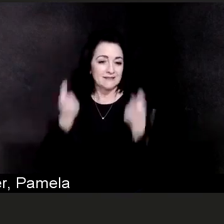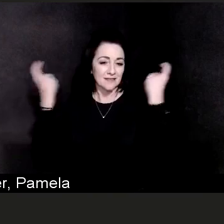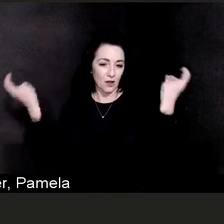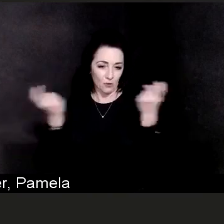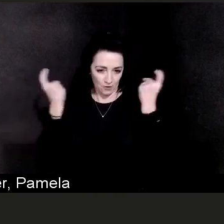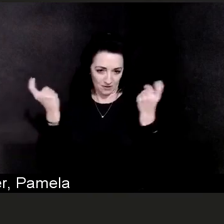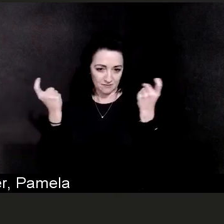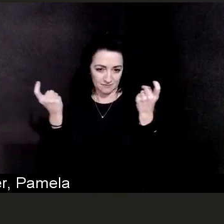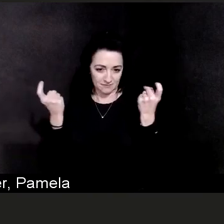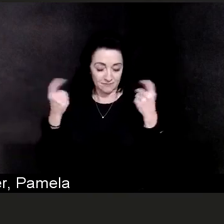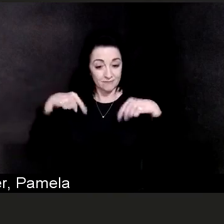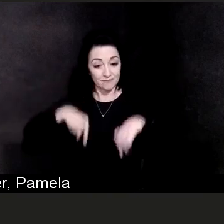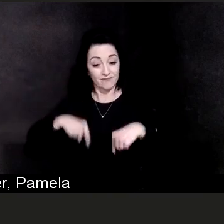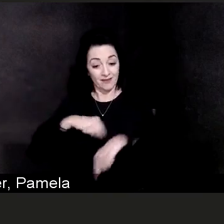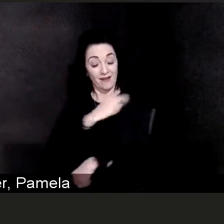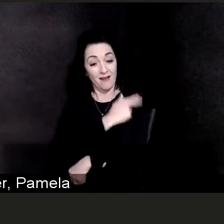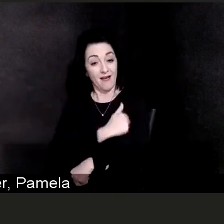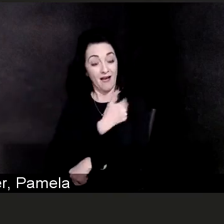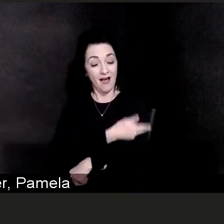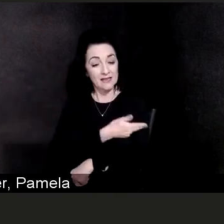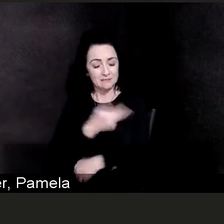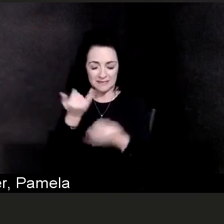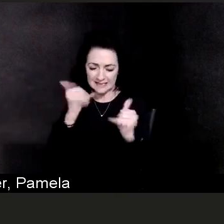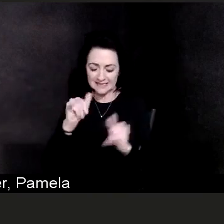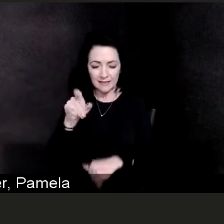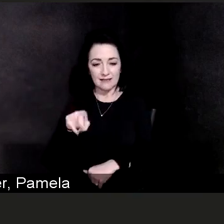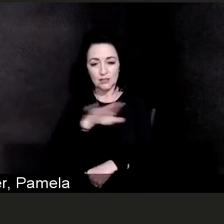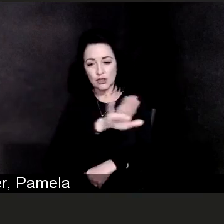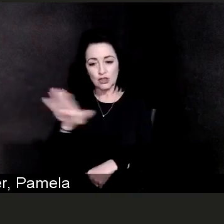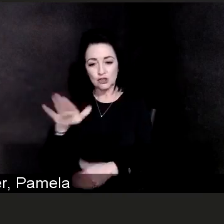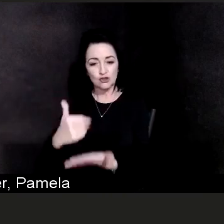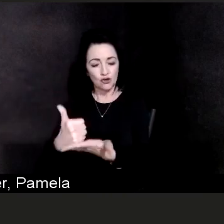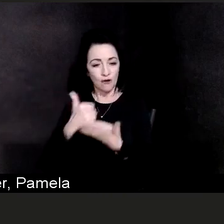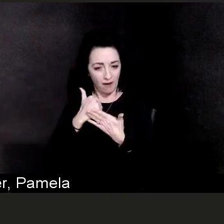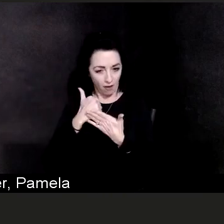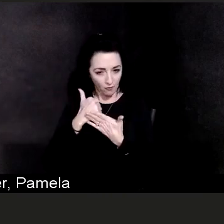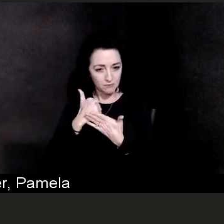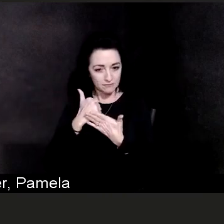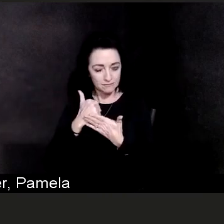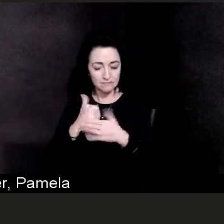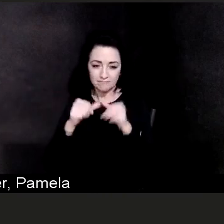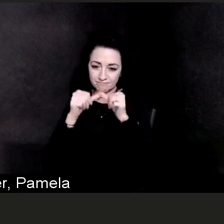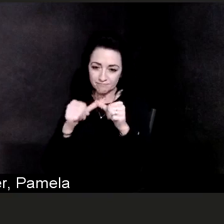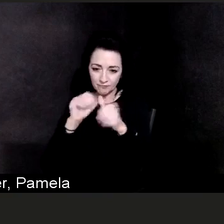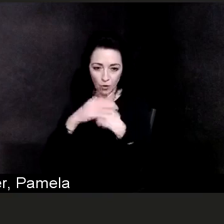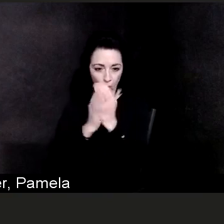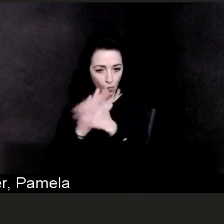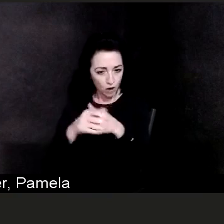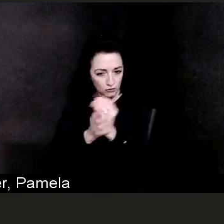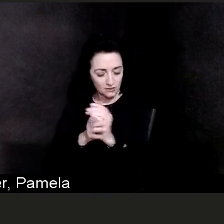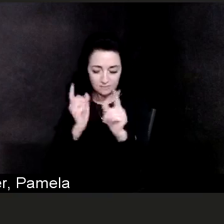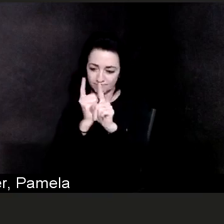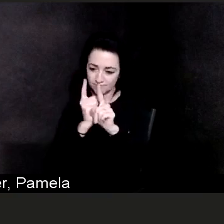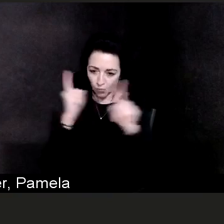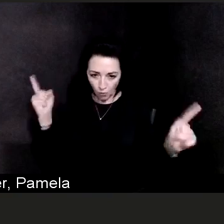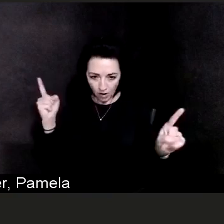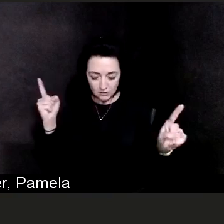and we know that we will continue to have hope together, wash your hands, watch your distance, wear a mask.